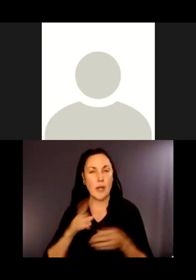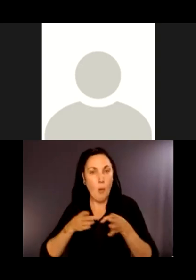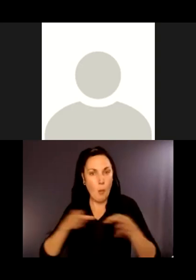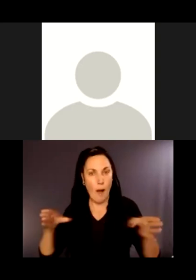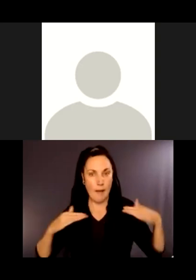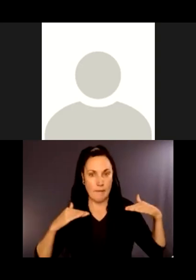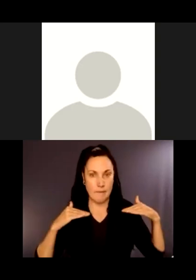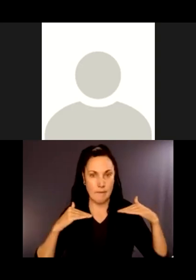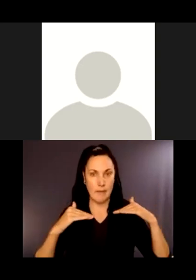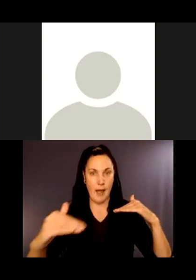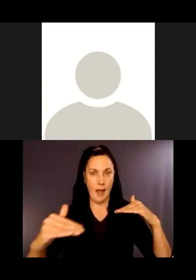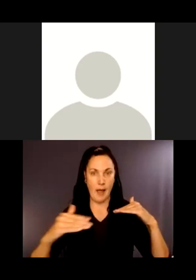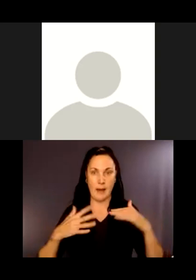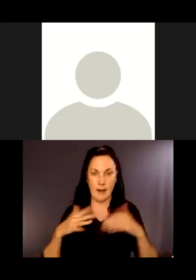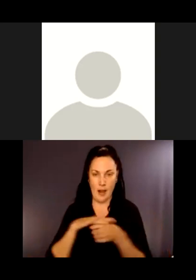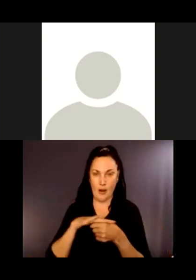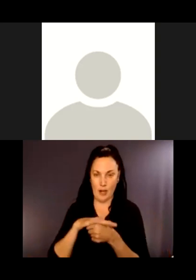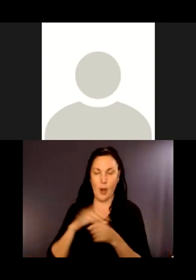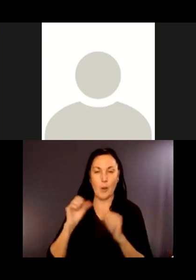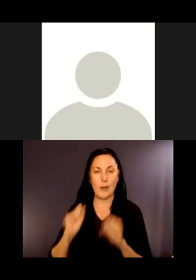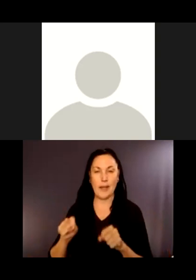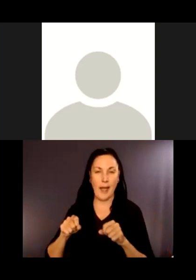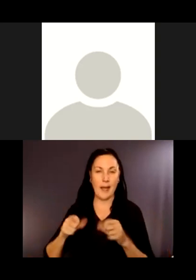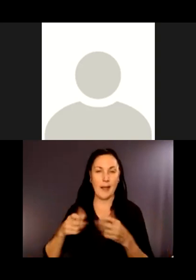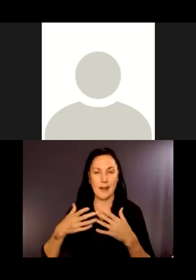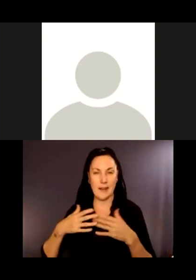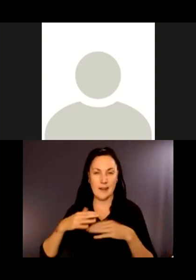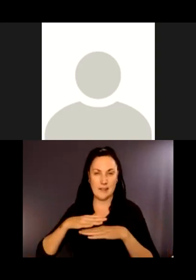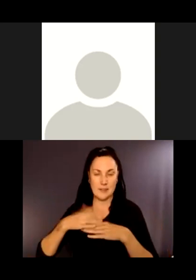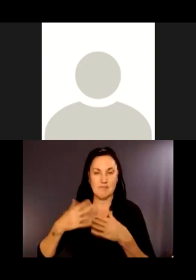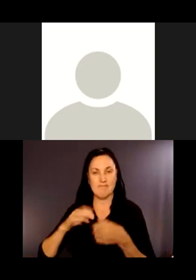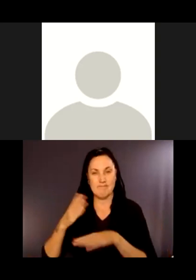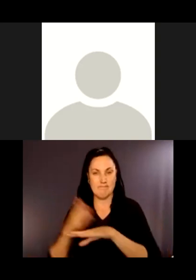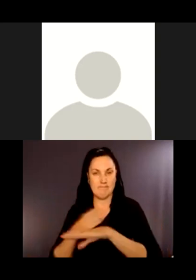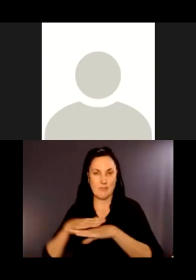We can certainly resurface with a finer grain, so it's a 3/8